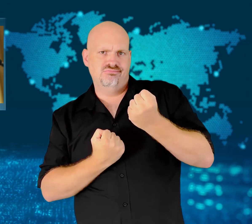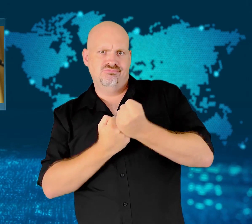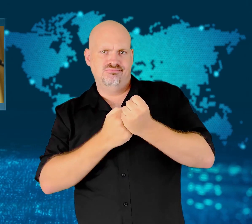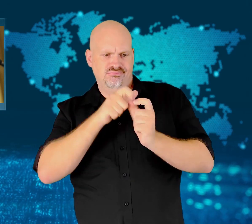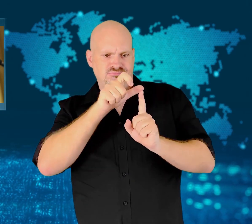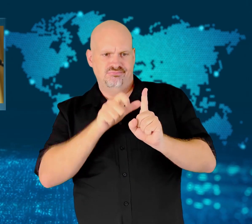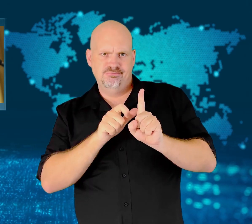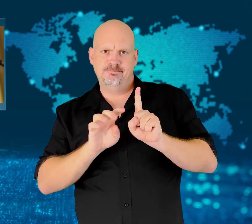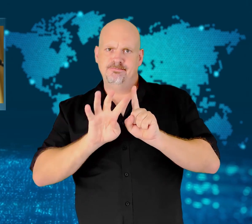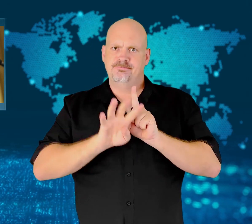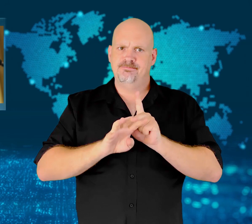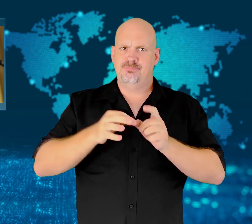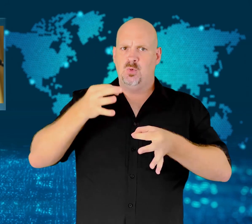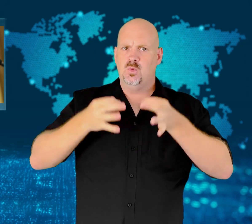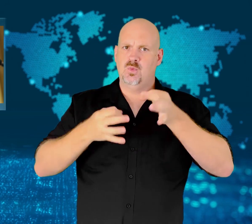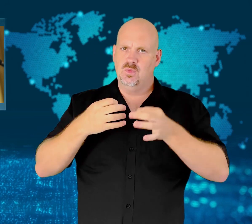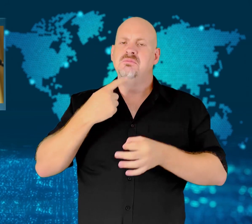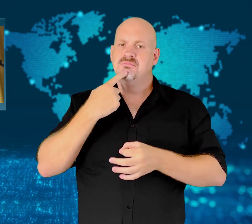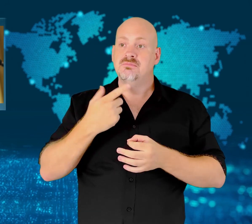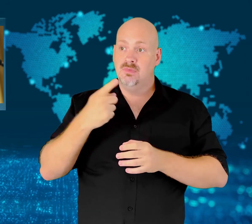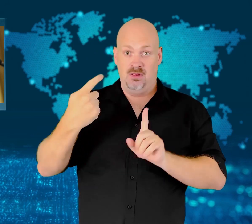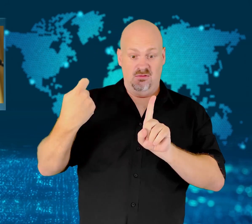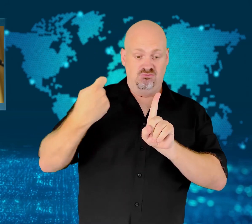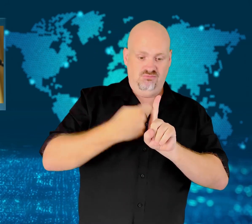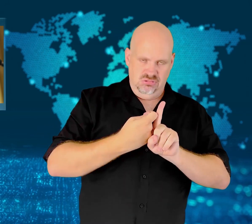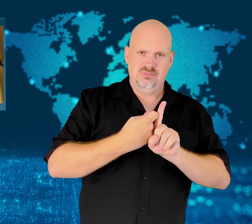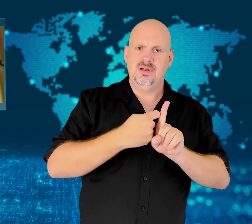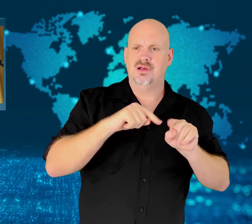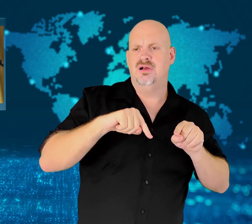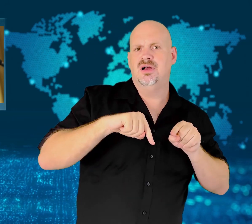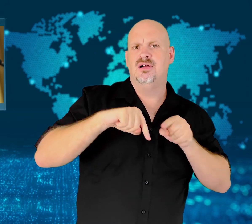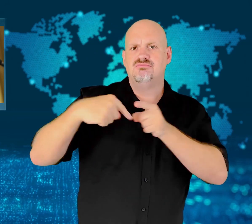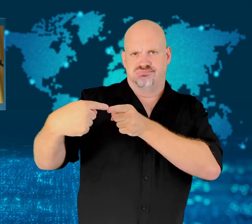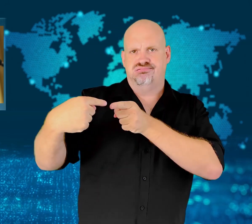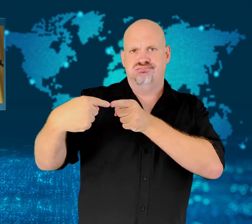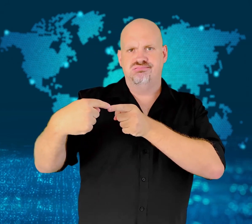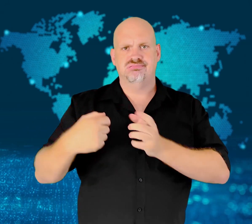His defense lawyers say they will appeal the guilty verdict.